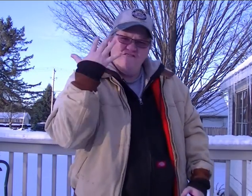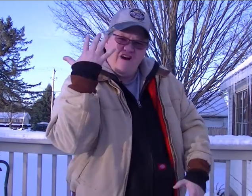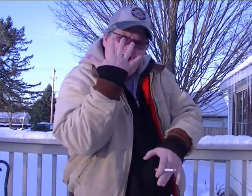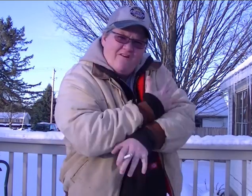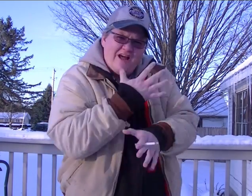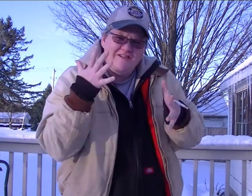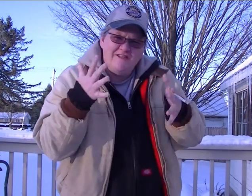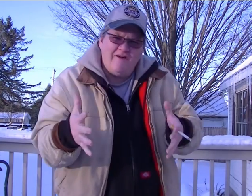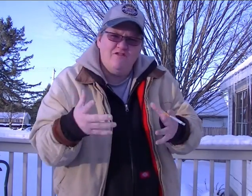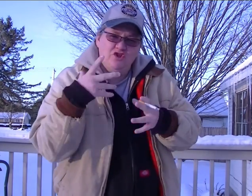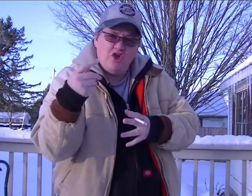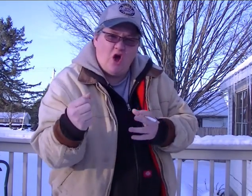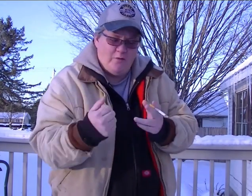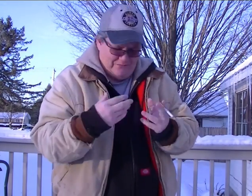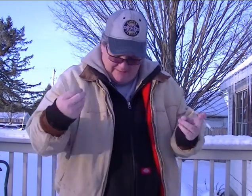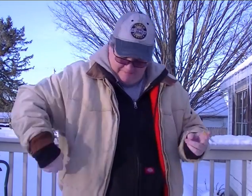So I have 5 days to go.